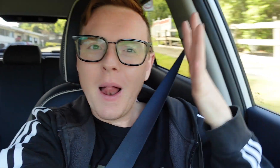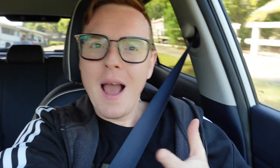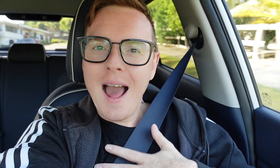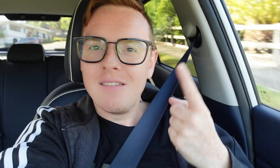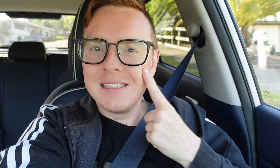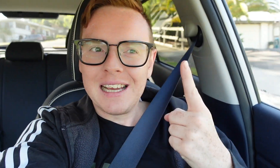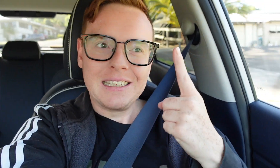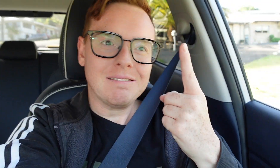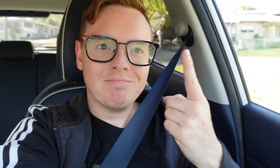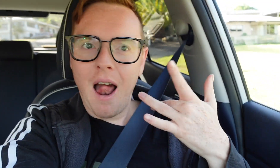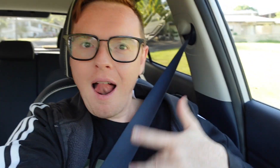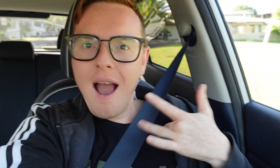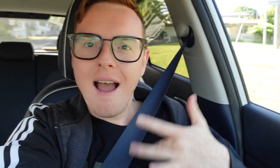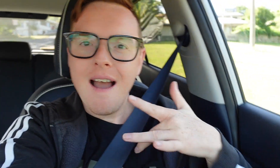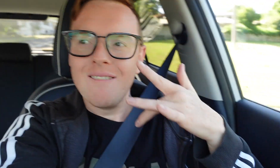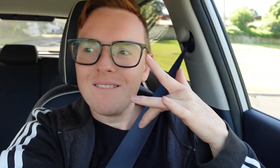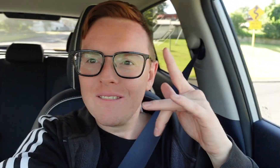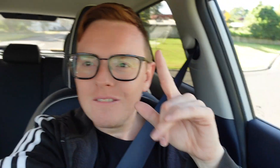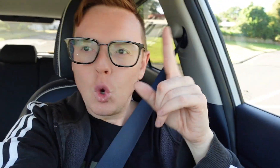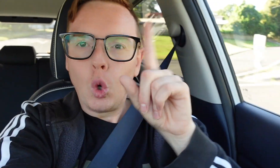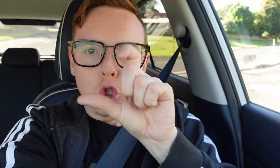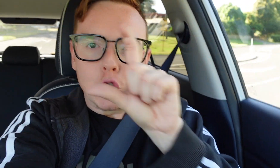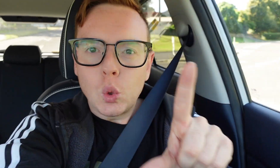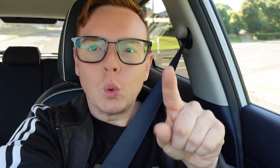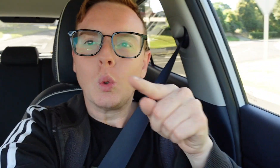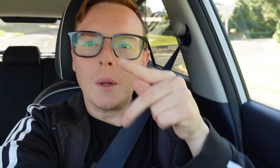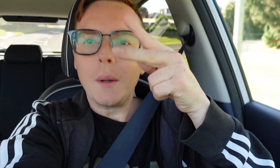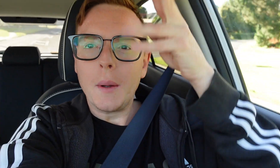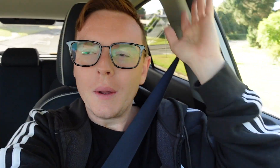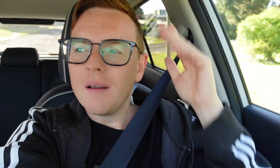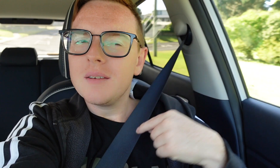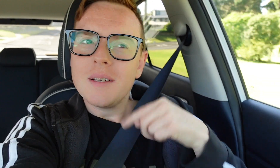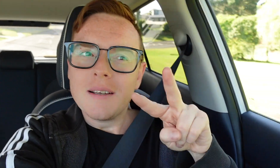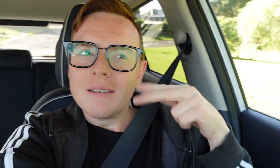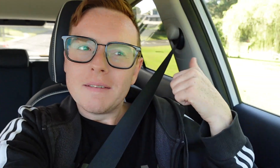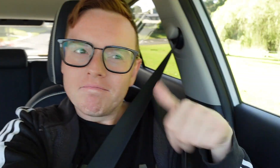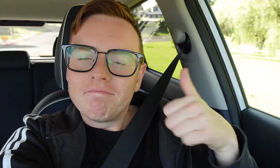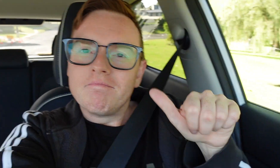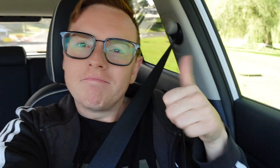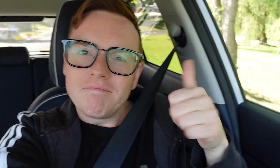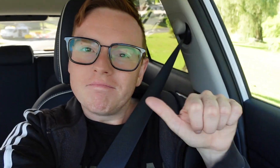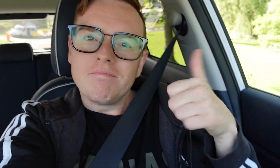that people like to see more of a real life and things to do etc.